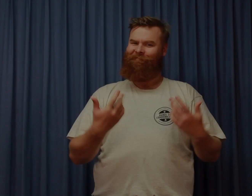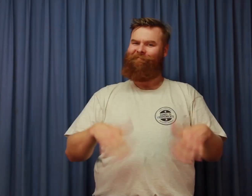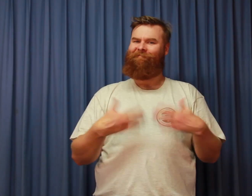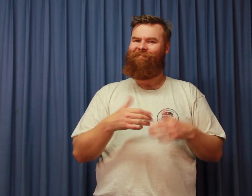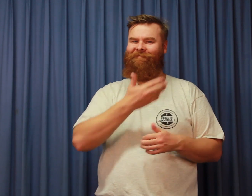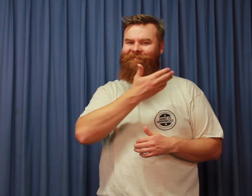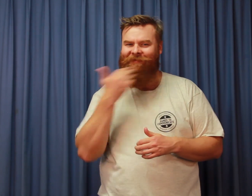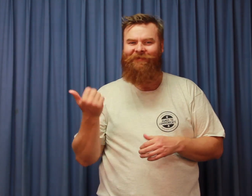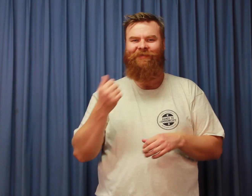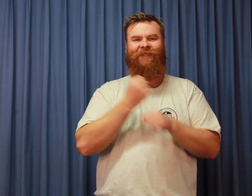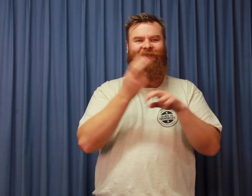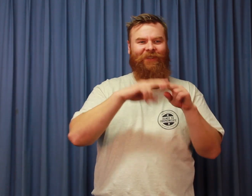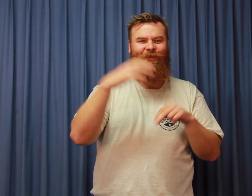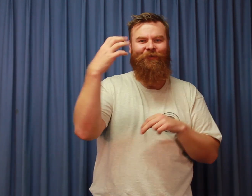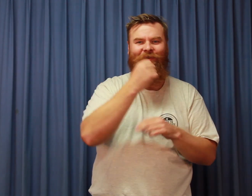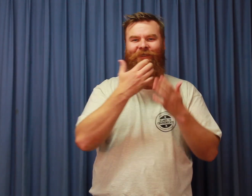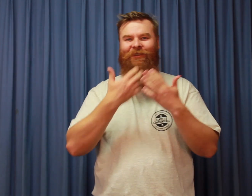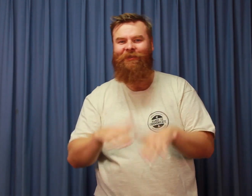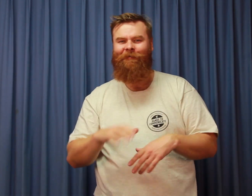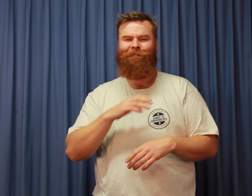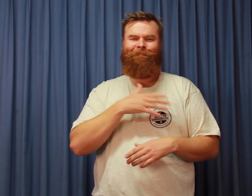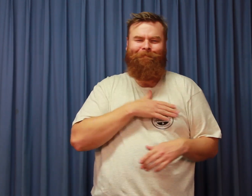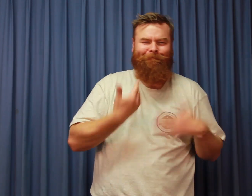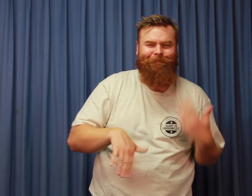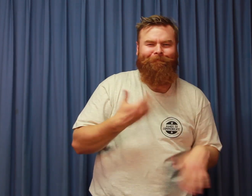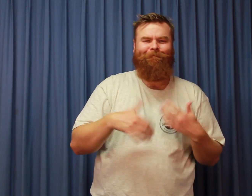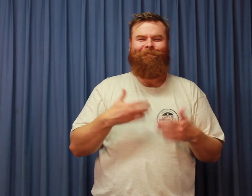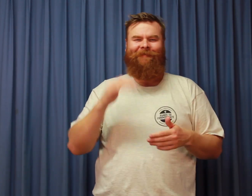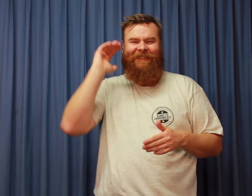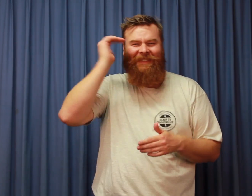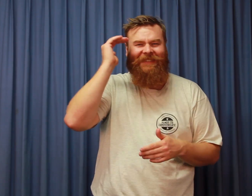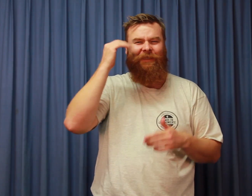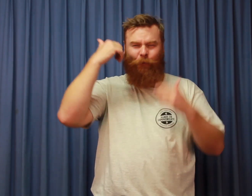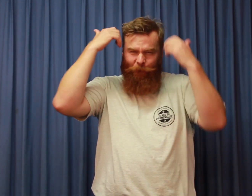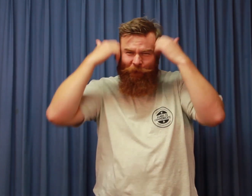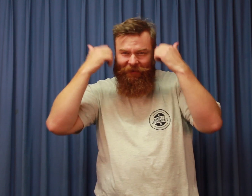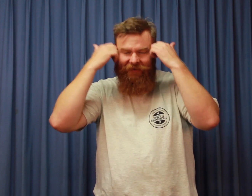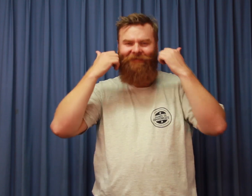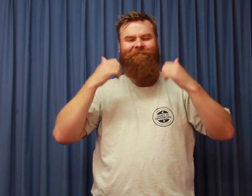Wow. That was beautiful. The winners and losers of the grand finals. The pain, determination and sweat.